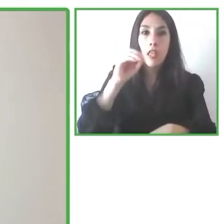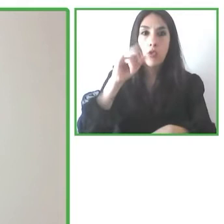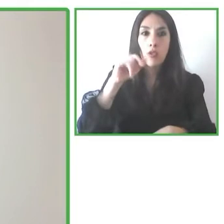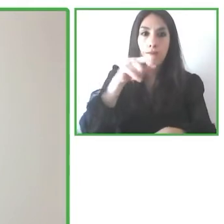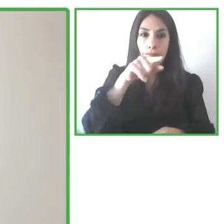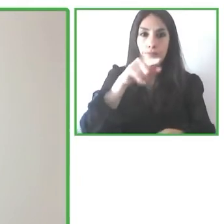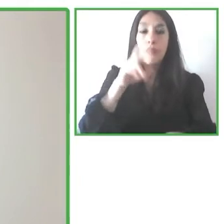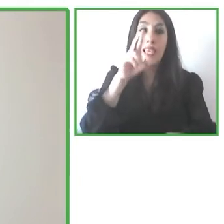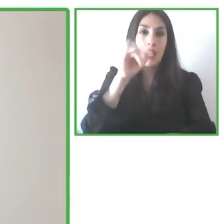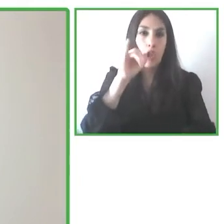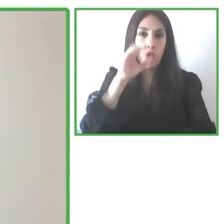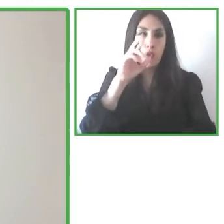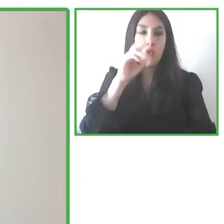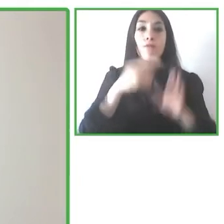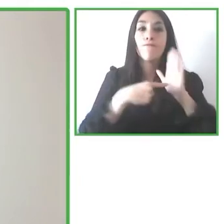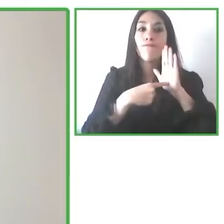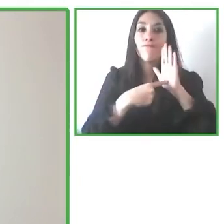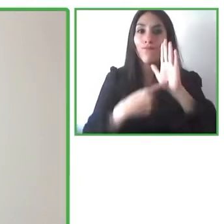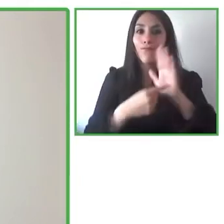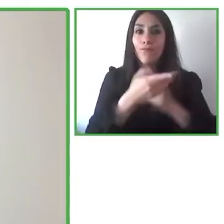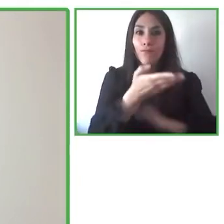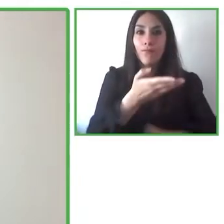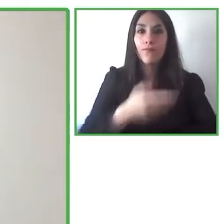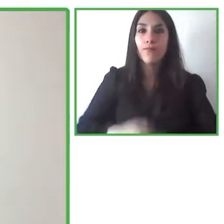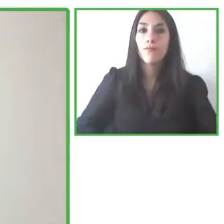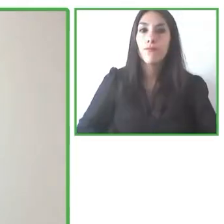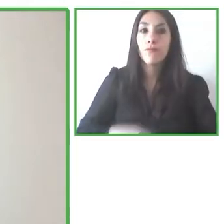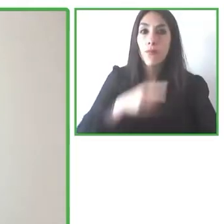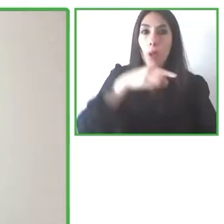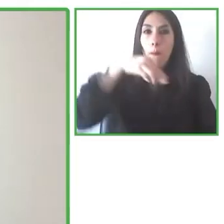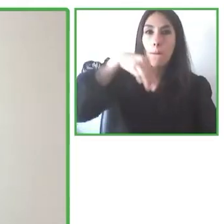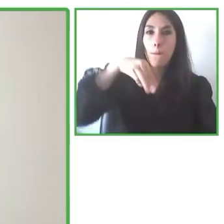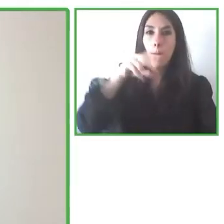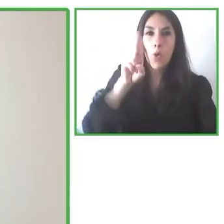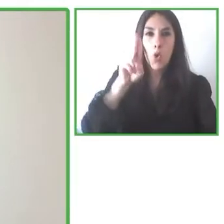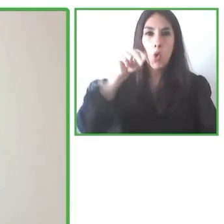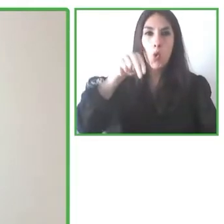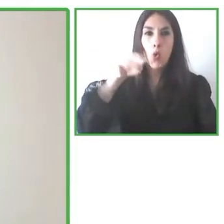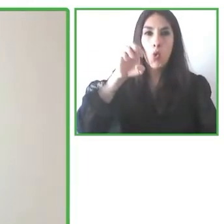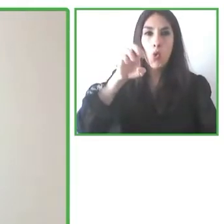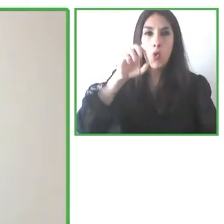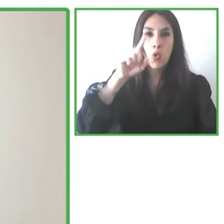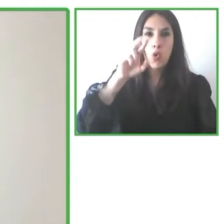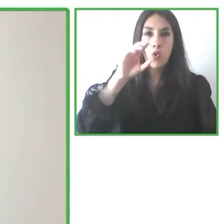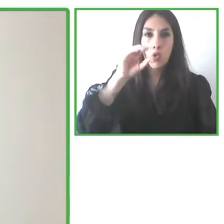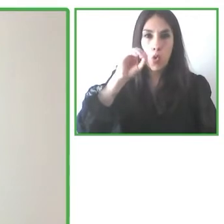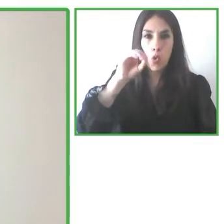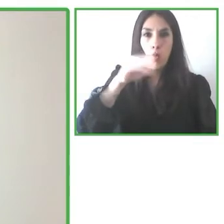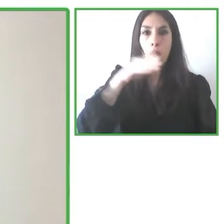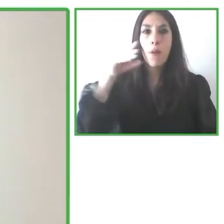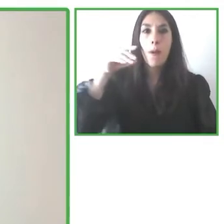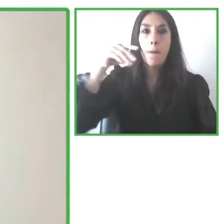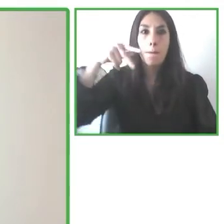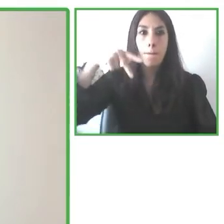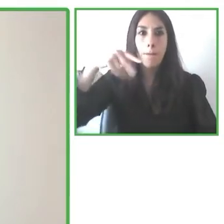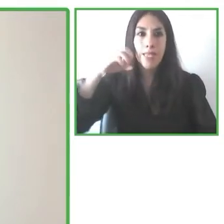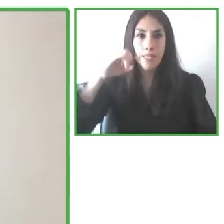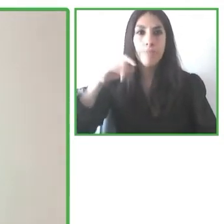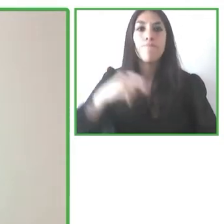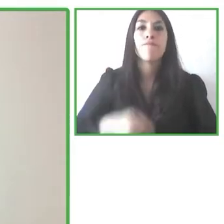he's going to be speaking to us about Munevo, it's a technology that is based on using smart glasses